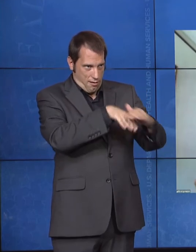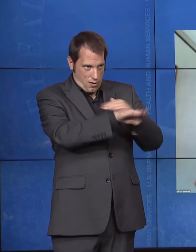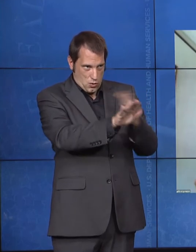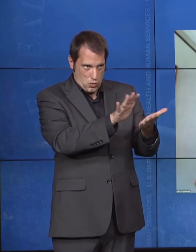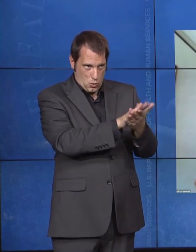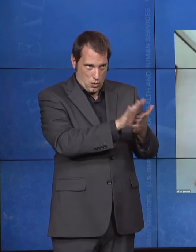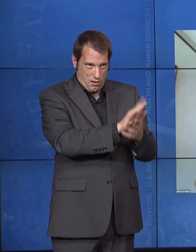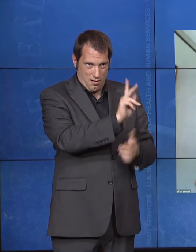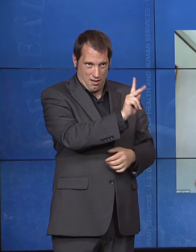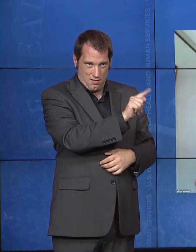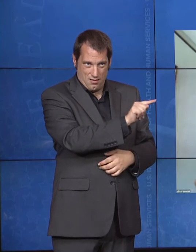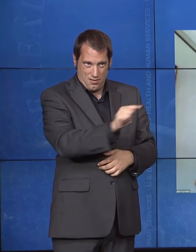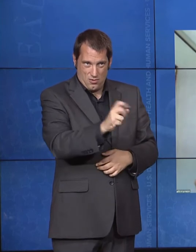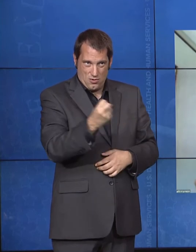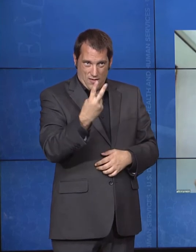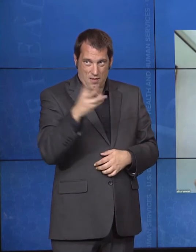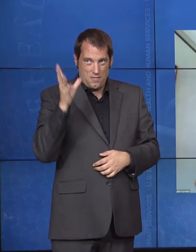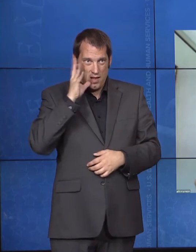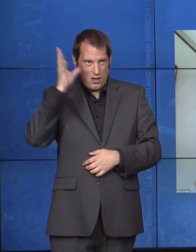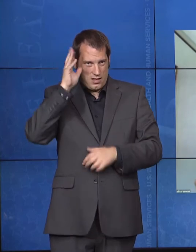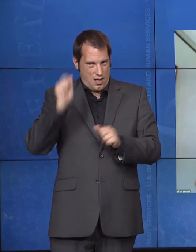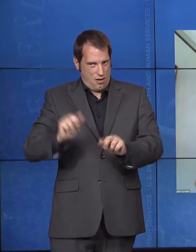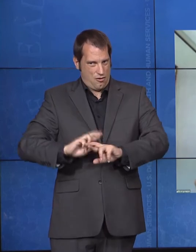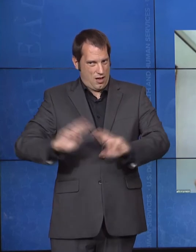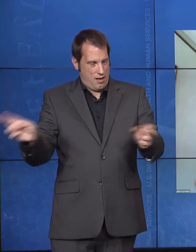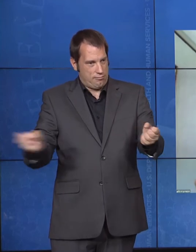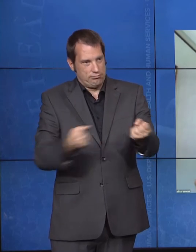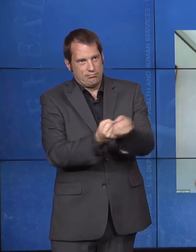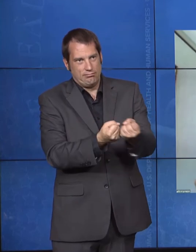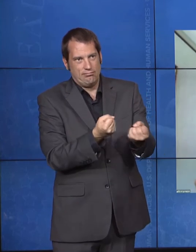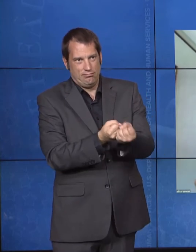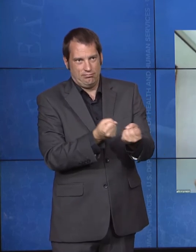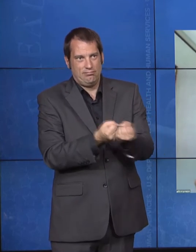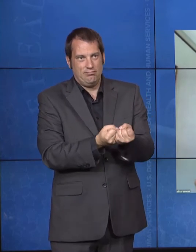and the children do extremely well. And that's what we're pushing forward.